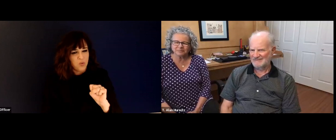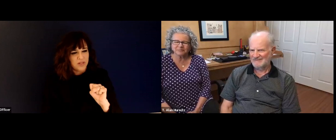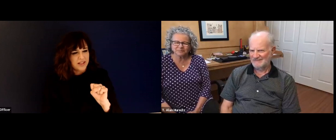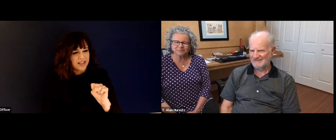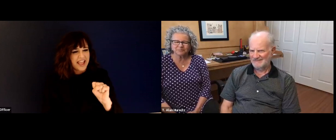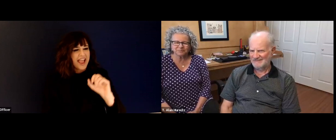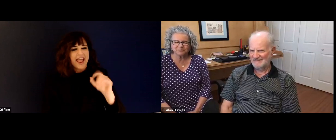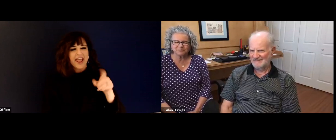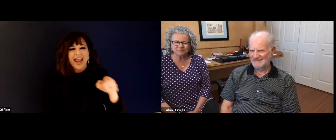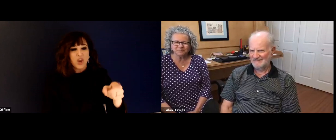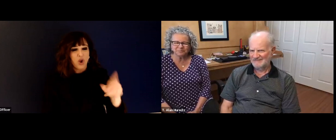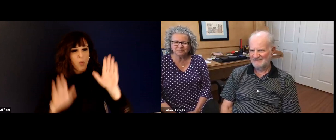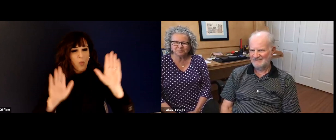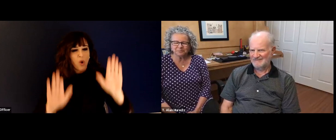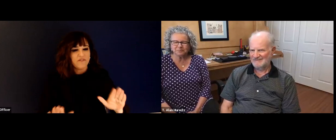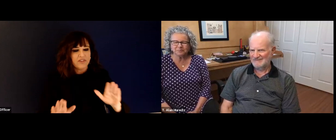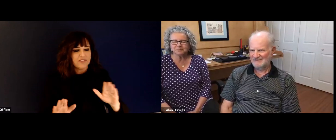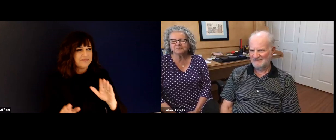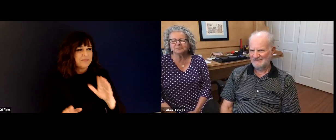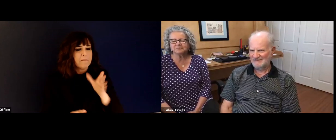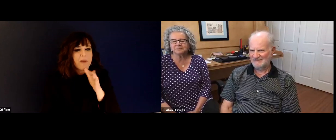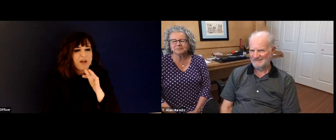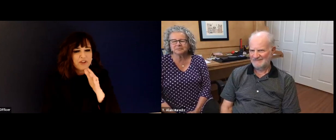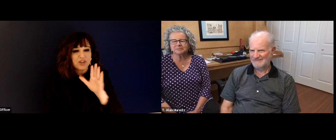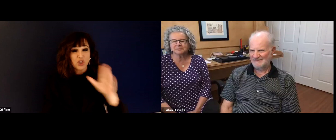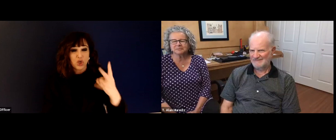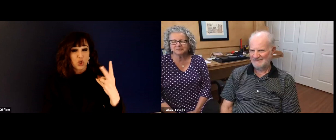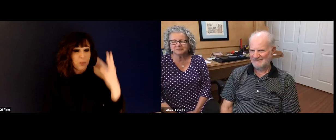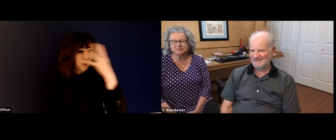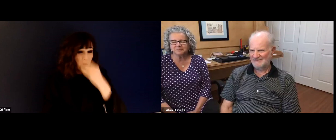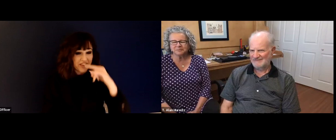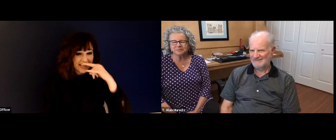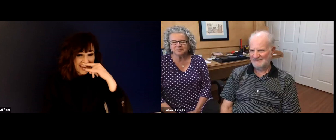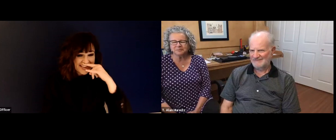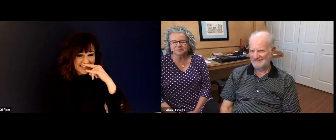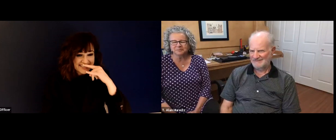said that no matter what age, you just went ahead and you got